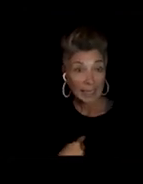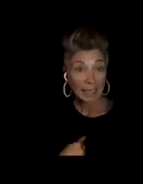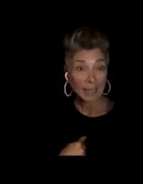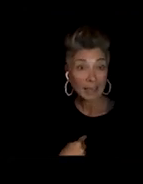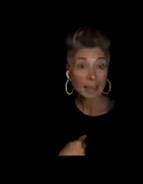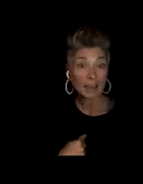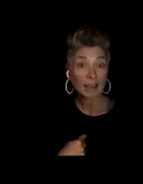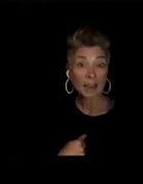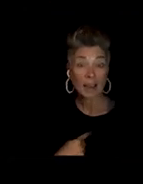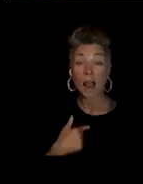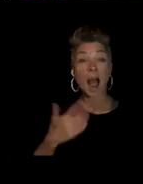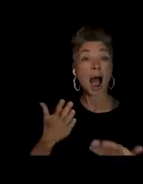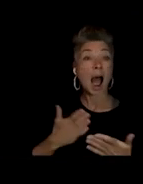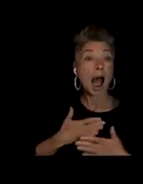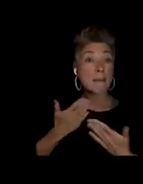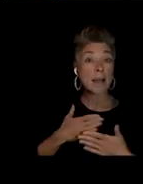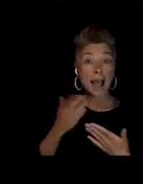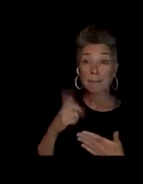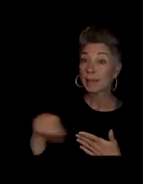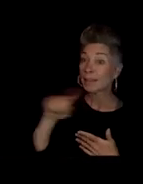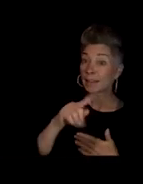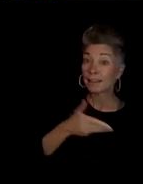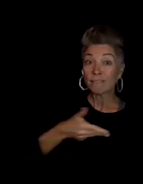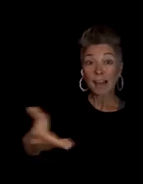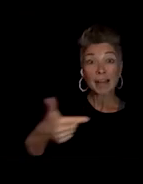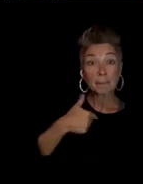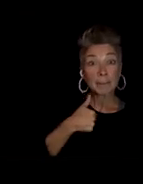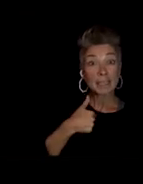I'm happy that you guys invited me to hold space